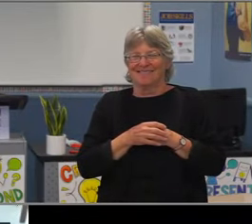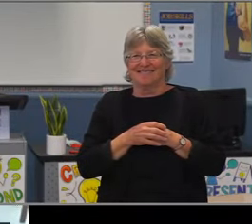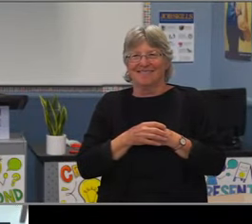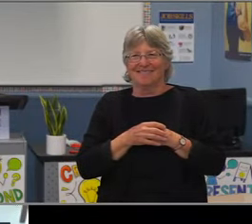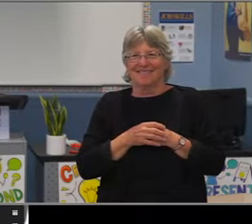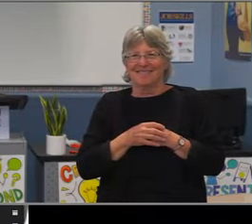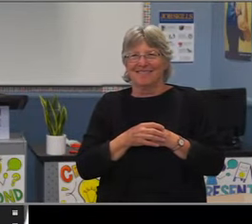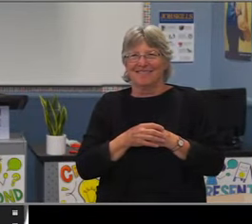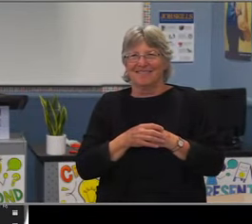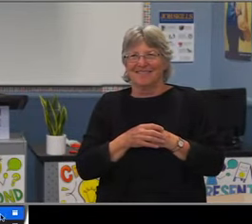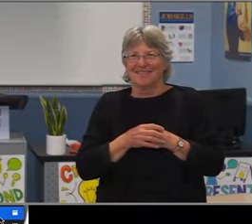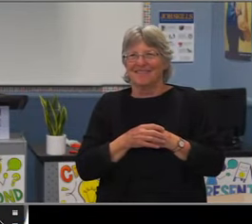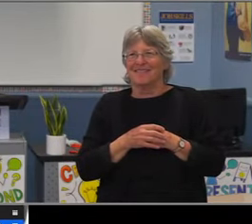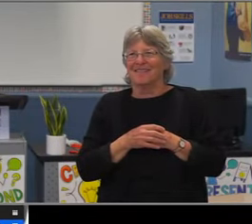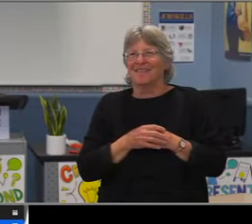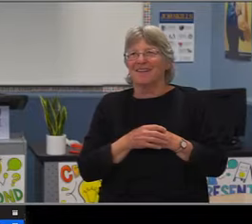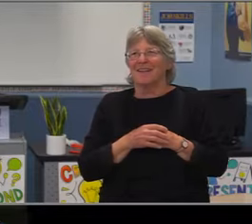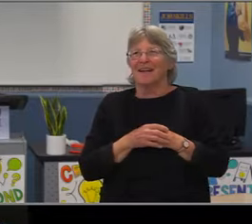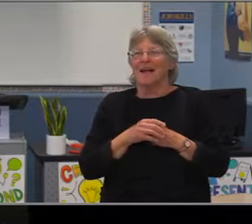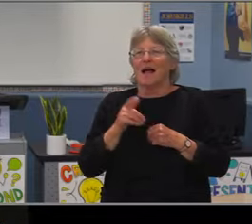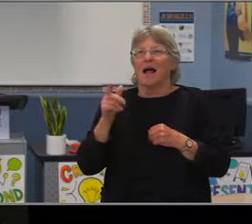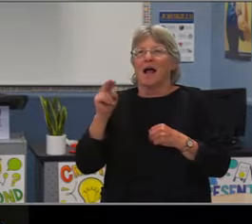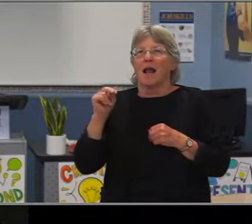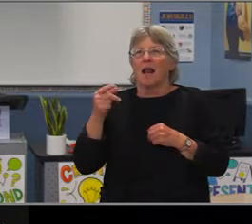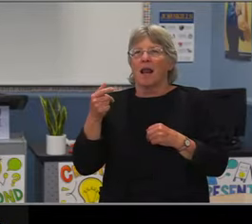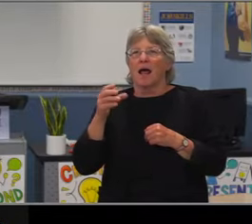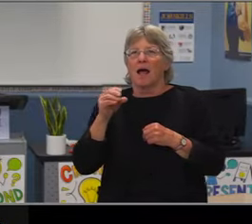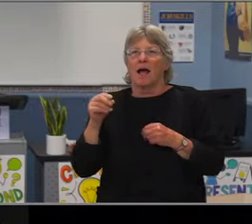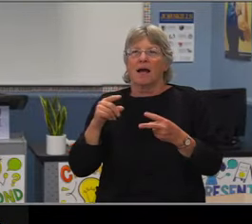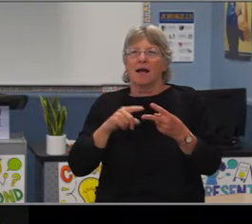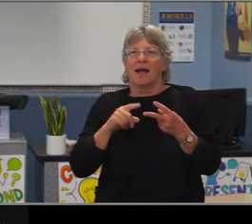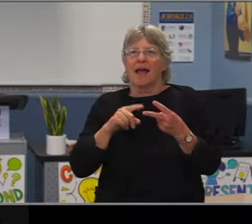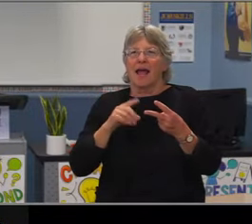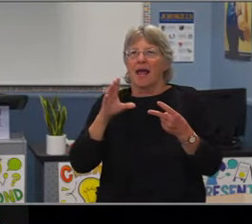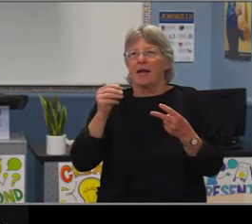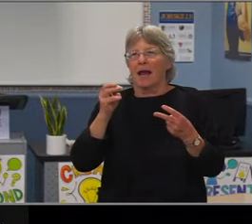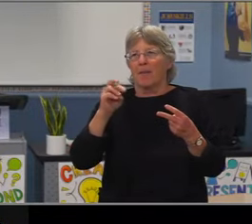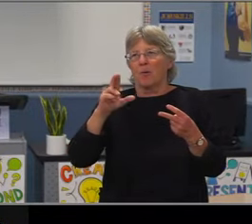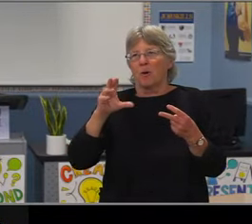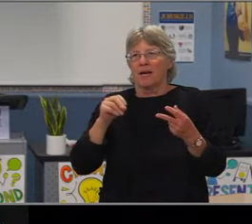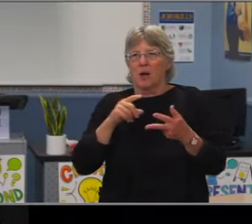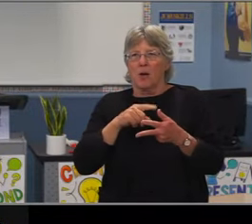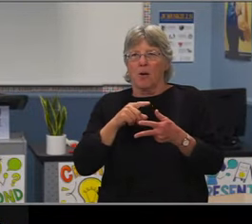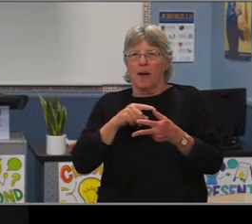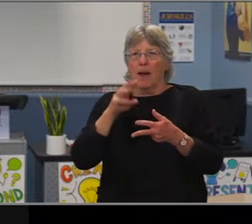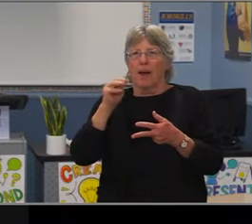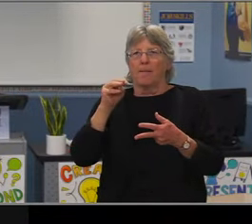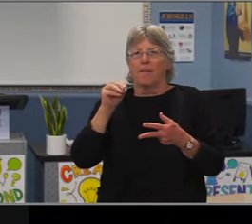the expanded opportunities for students in middle school to be in an accelerated program. So we've made it a concerted effort this year